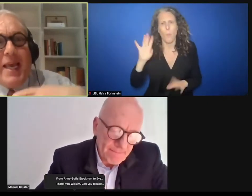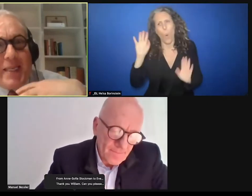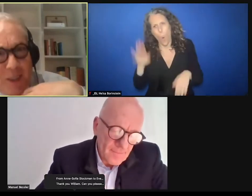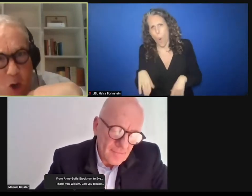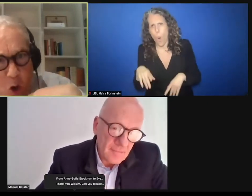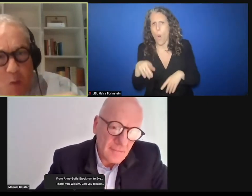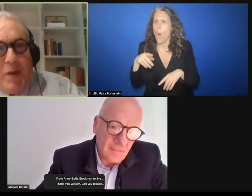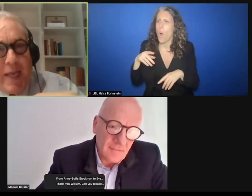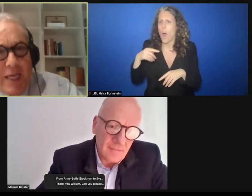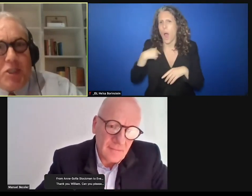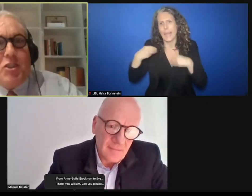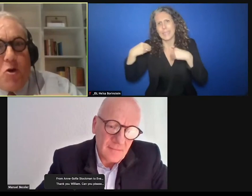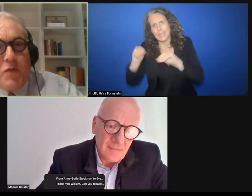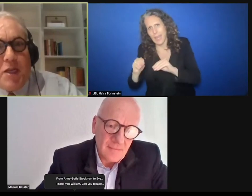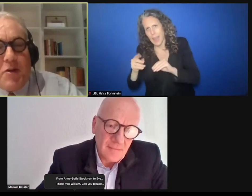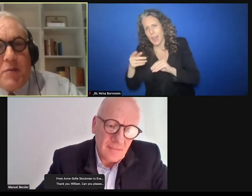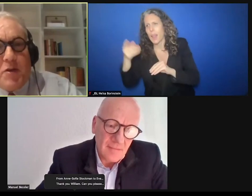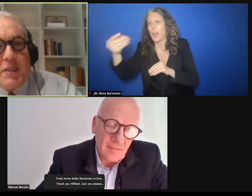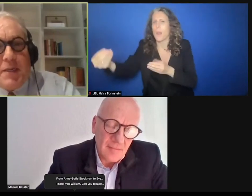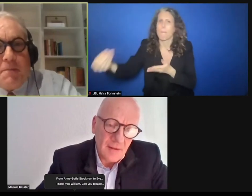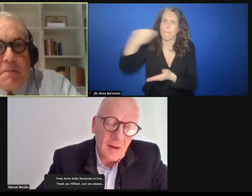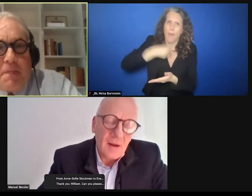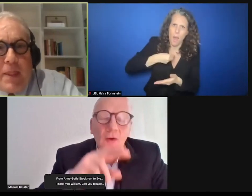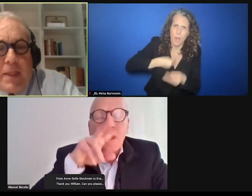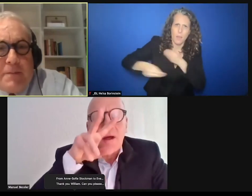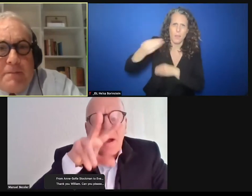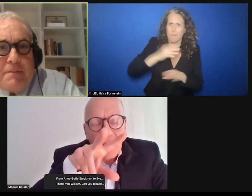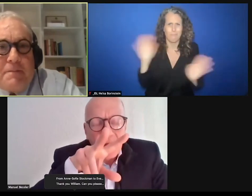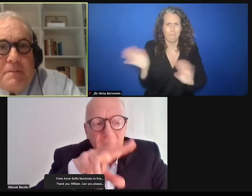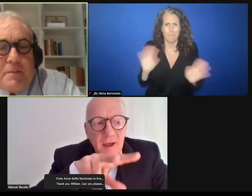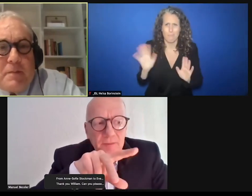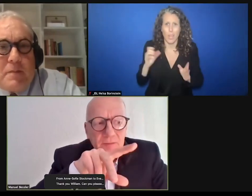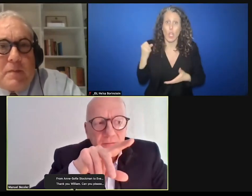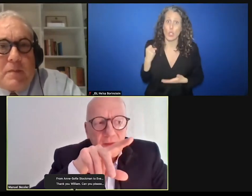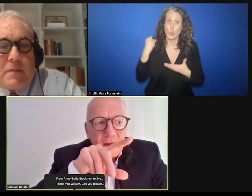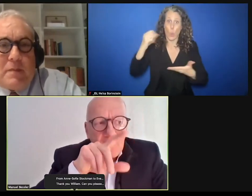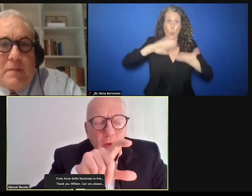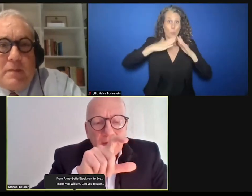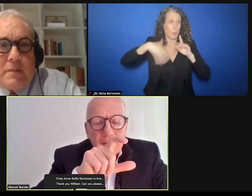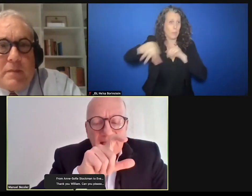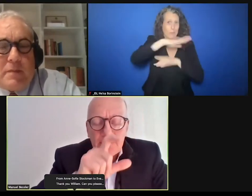It is an obligation on the donor community? >> AMBASSADOR MANUEL BESSLER: The quantum leap.